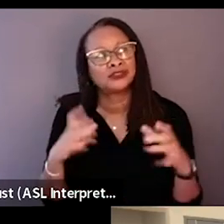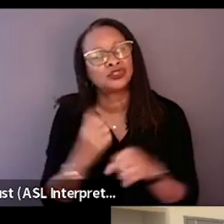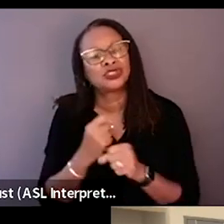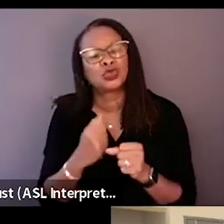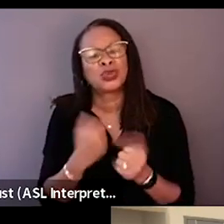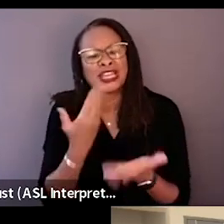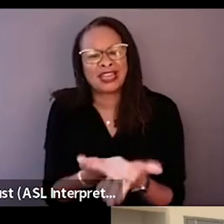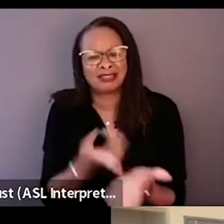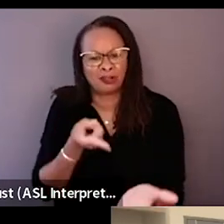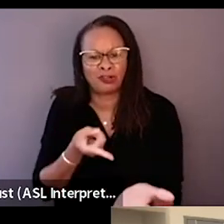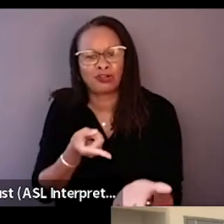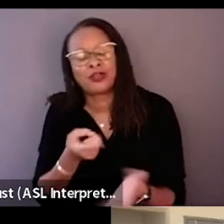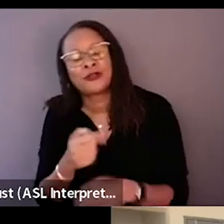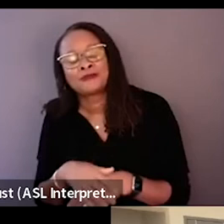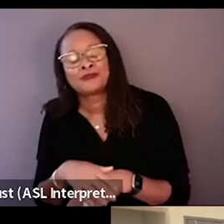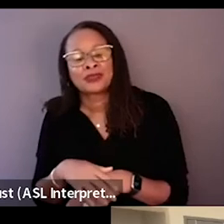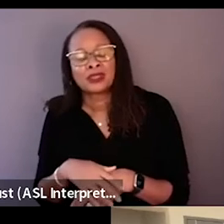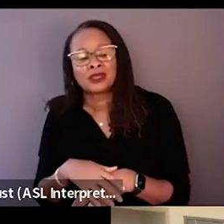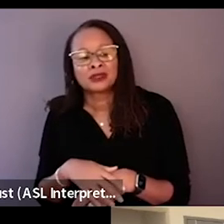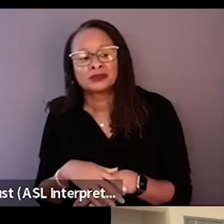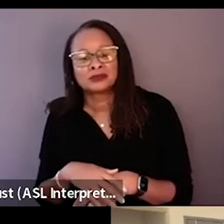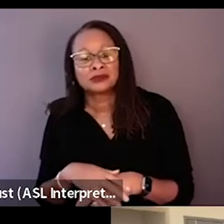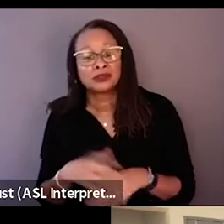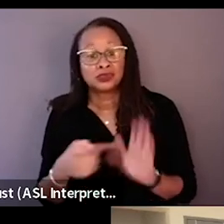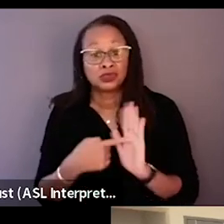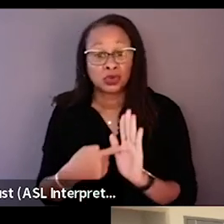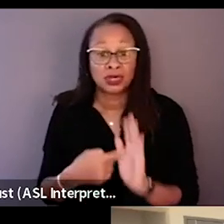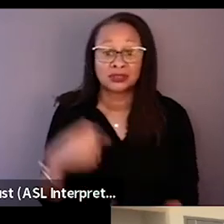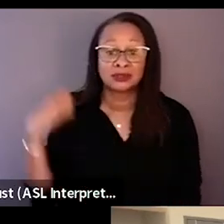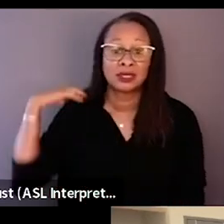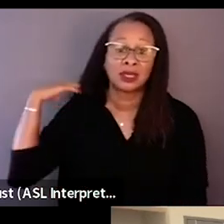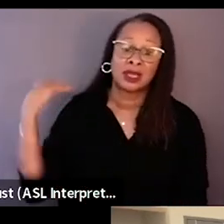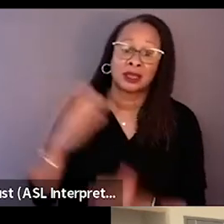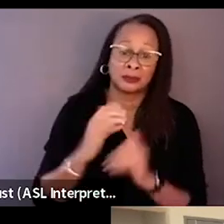You showed us a little bit of the behind the scenes wrestling with, what is this film?